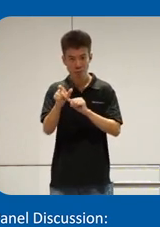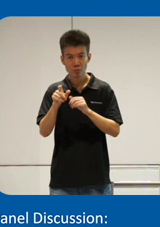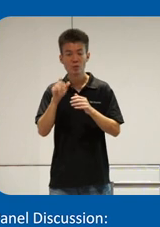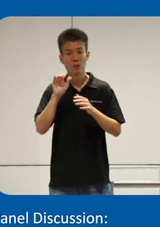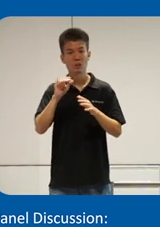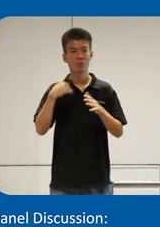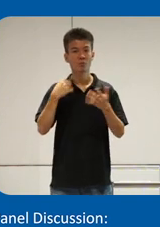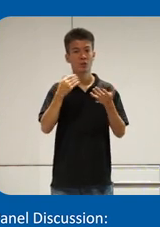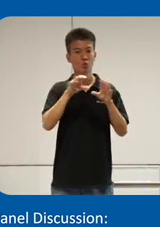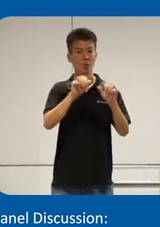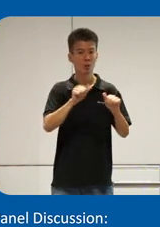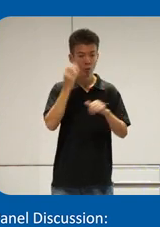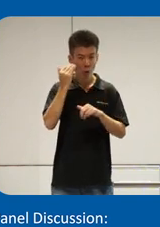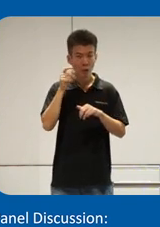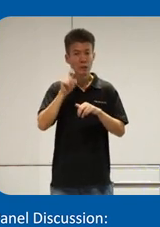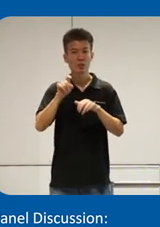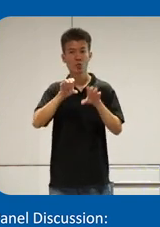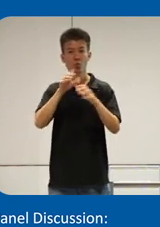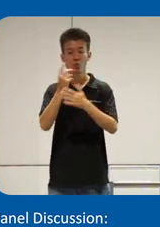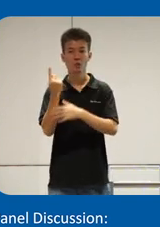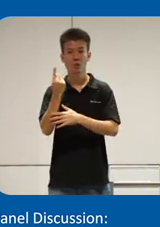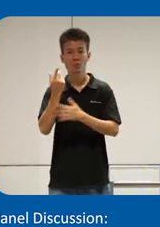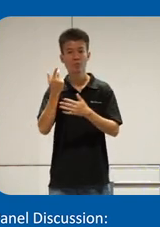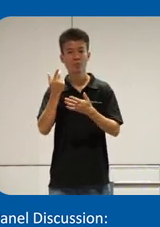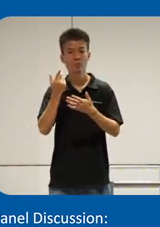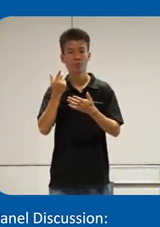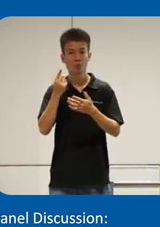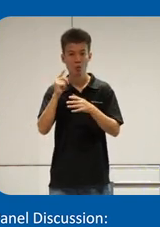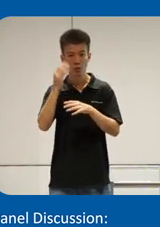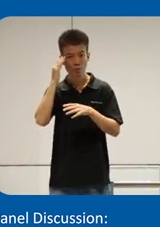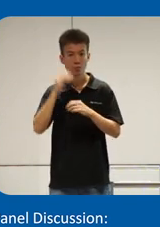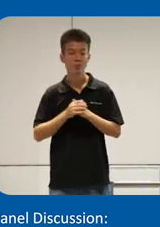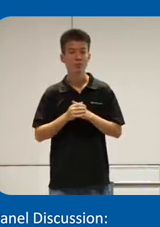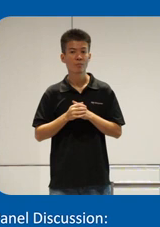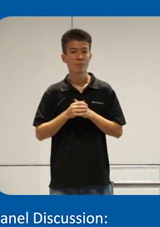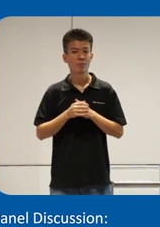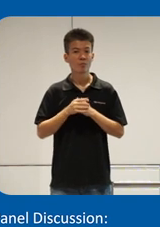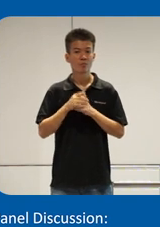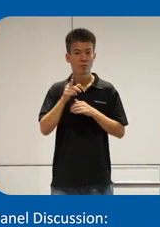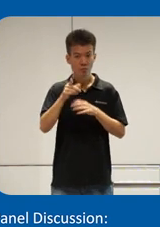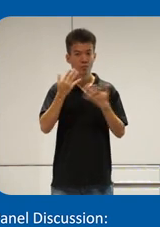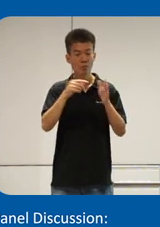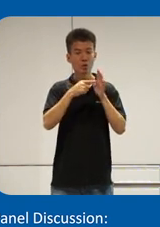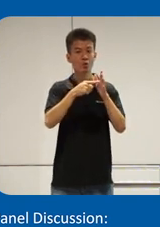be doable because they need to do something not only knowing of and also demonstrate the example